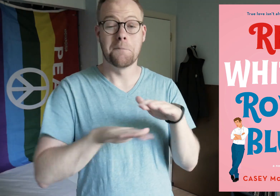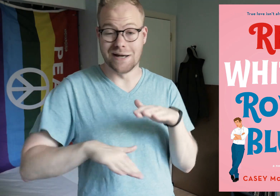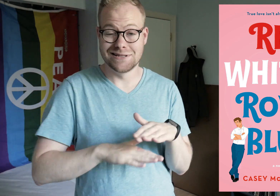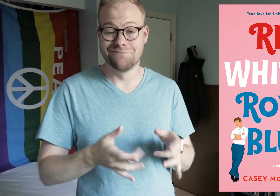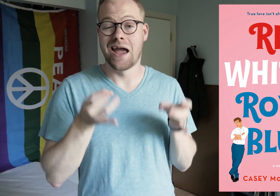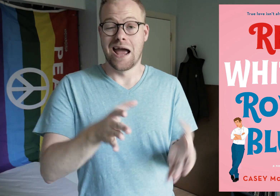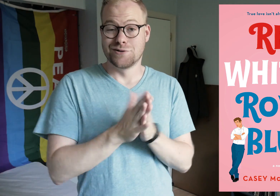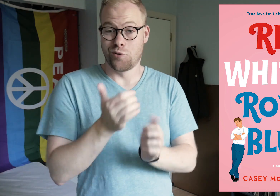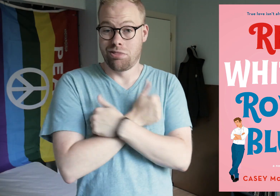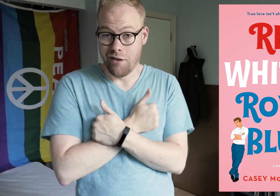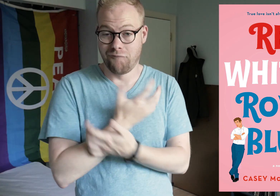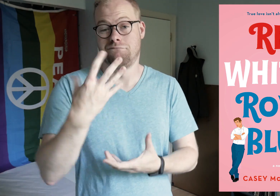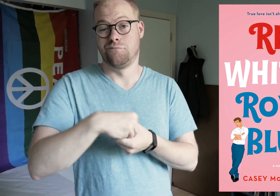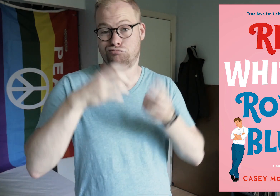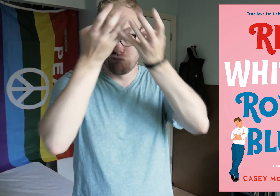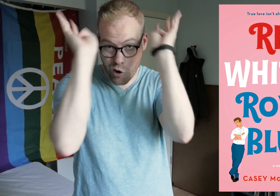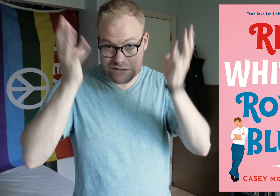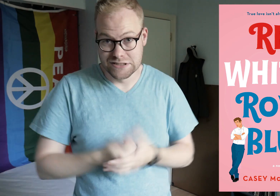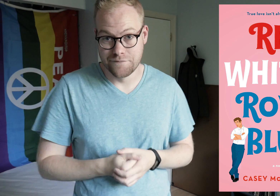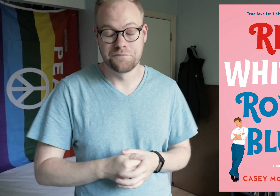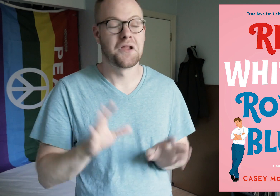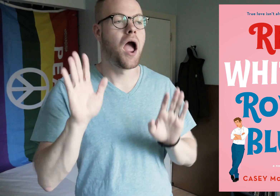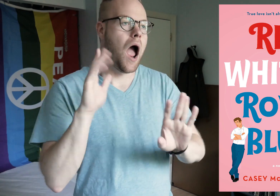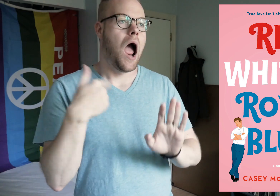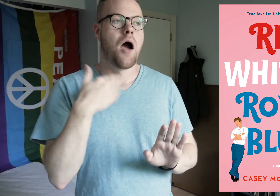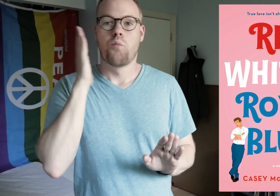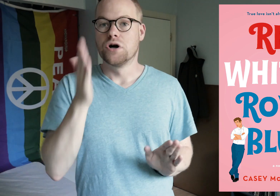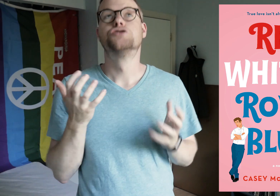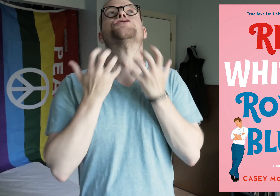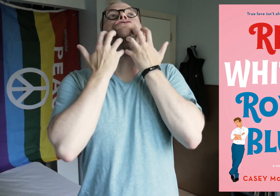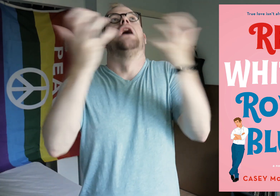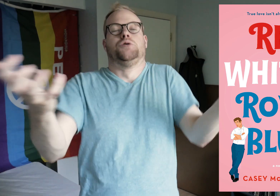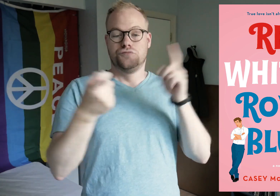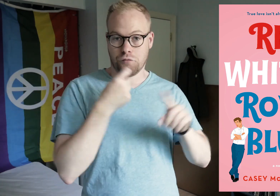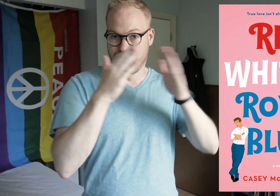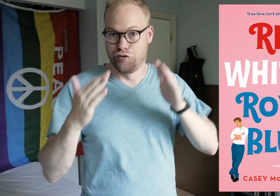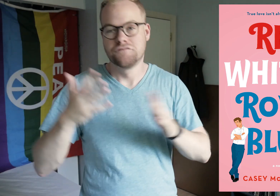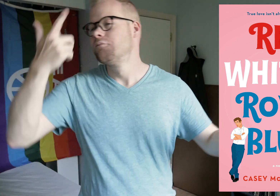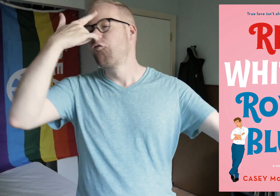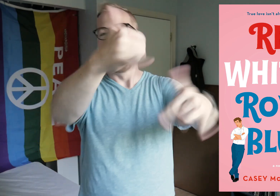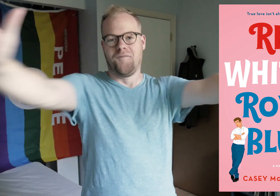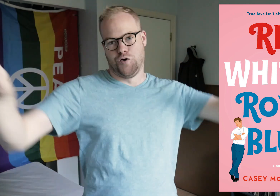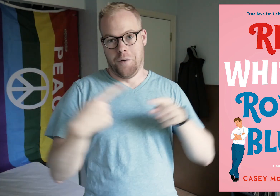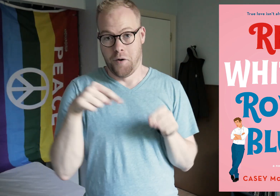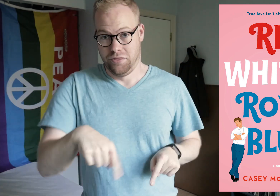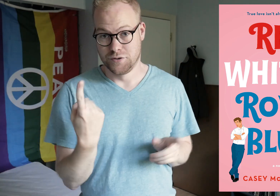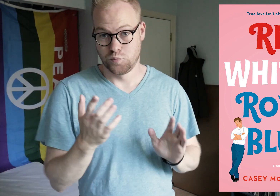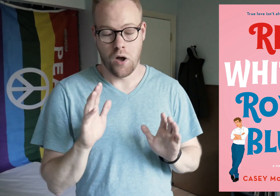Basically, a hate-to-love story with royalty. I will shout from the rooftops forever about this one!